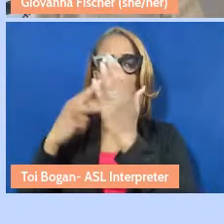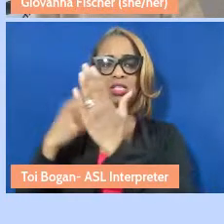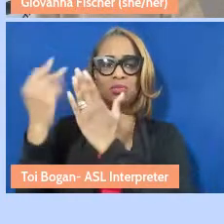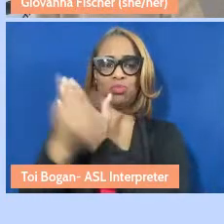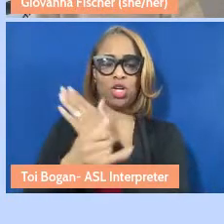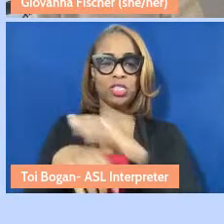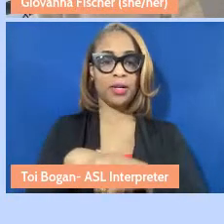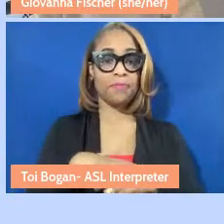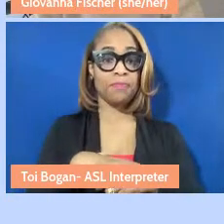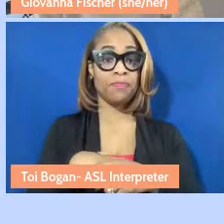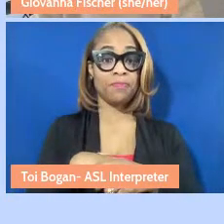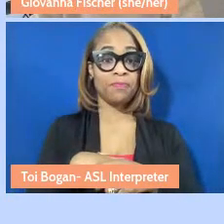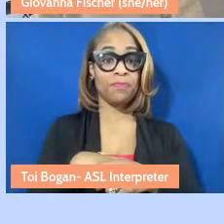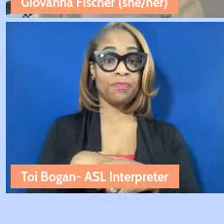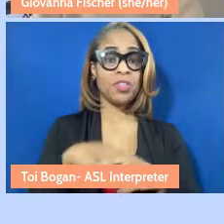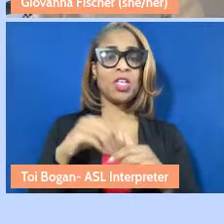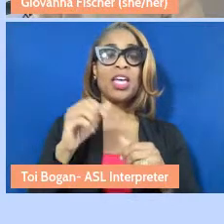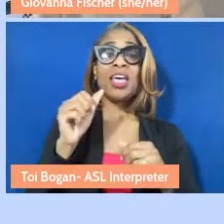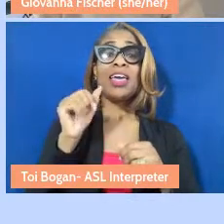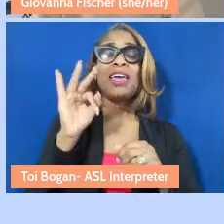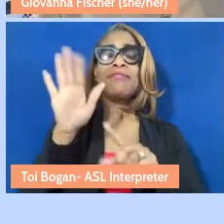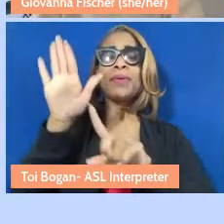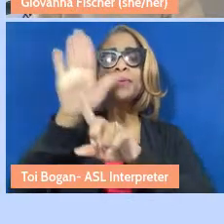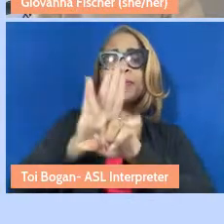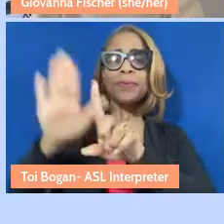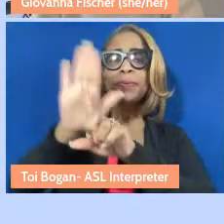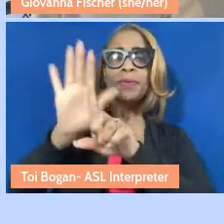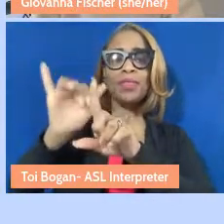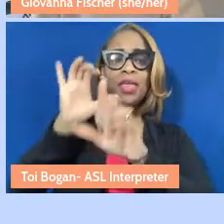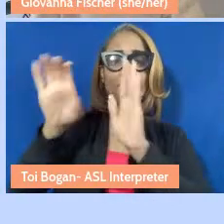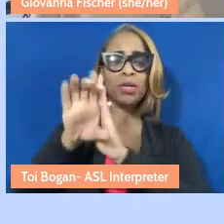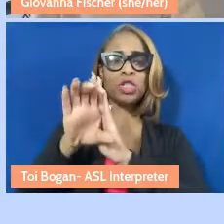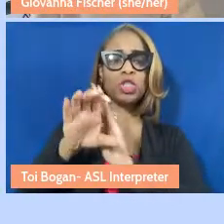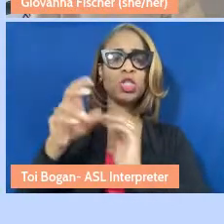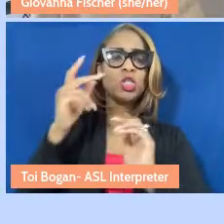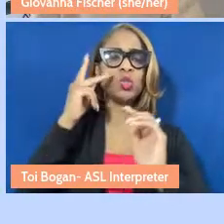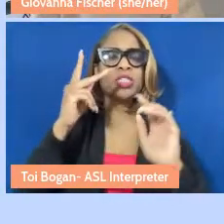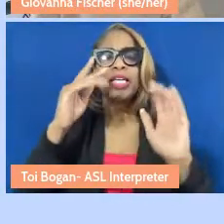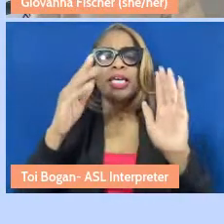If you hover over a practitioner's headshot, you'll see a little clip of the video in addition